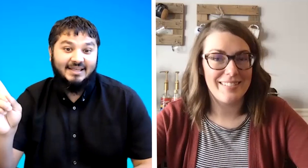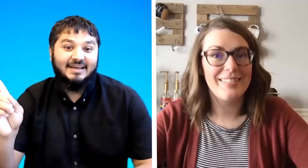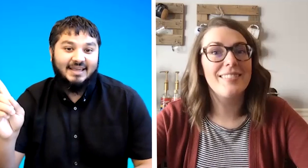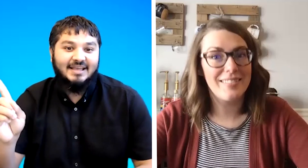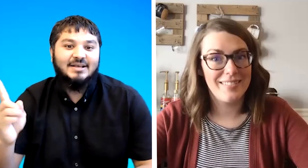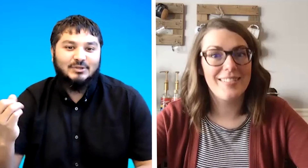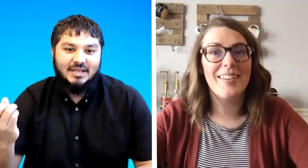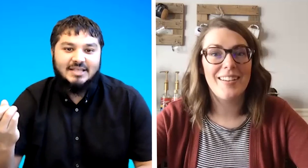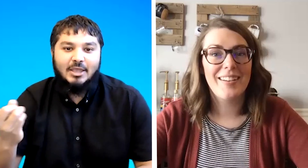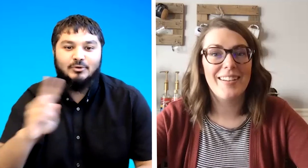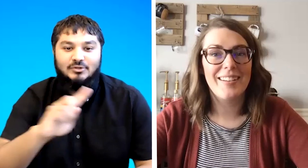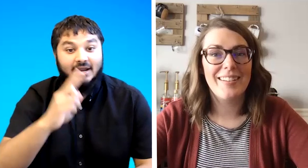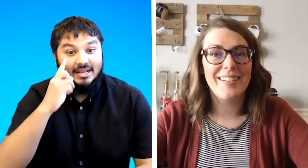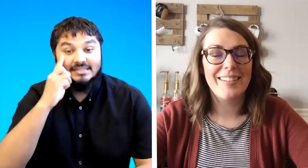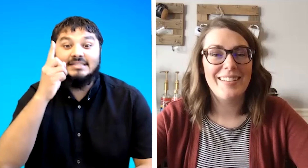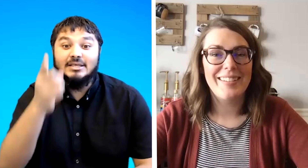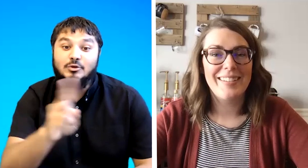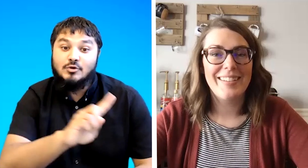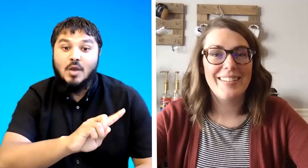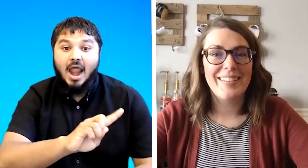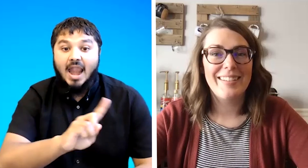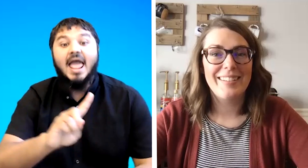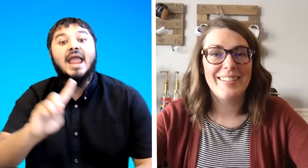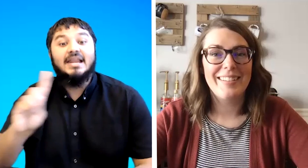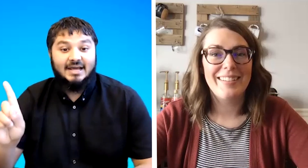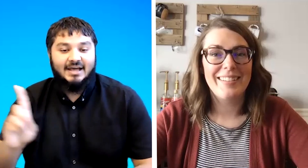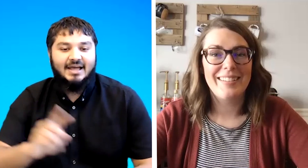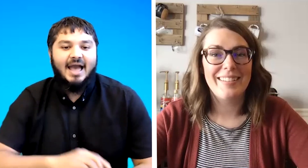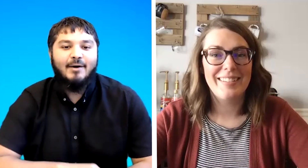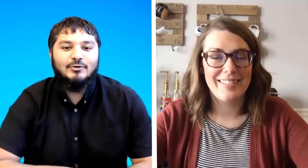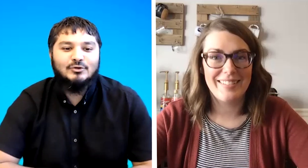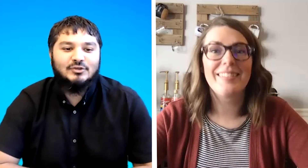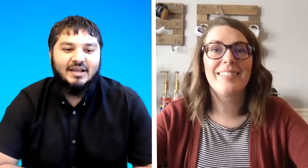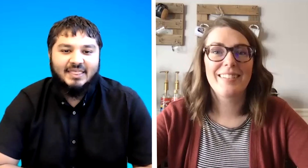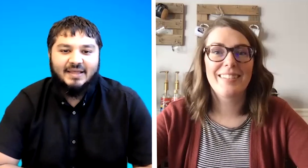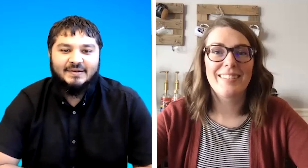okay so that's how you decide see you how would you sign that